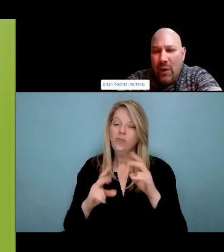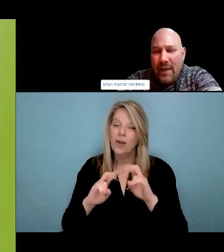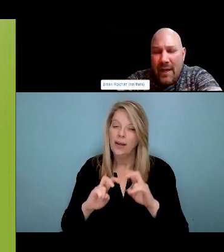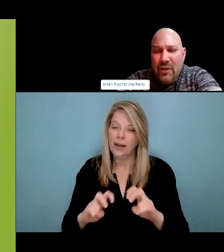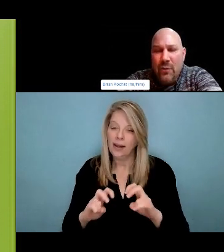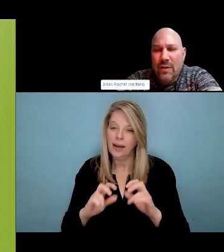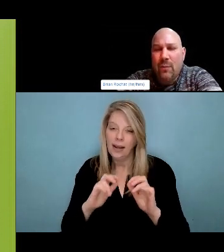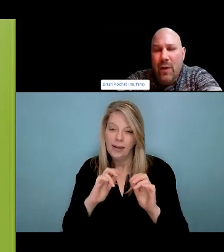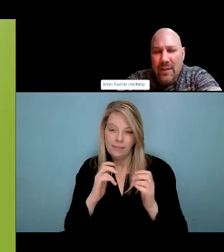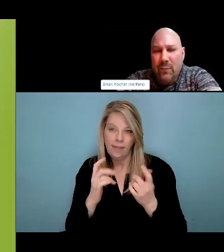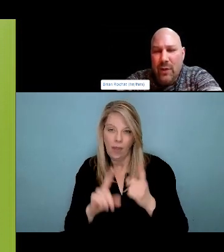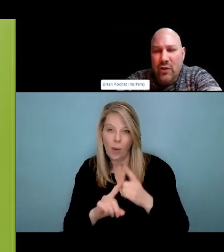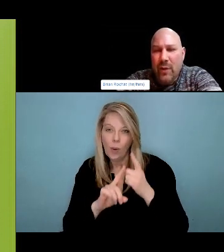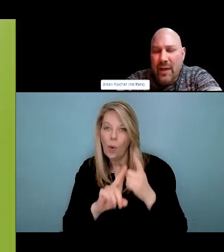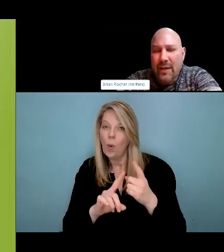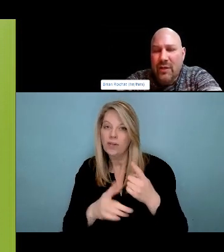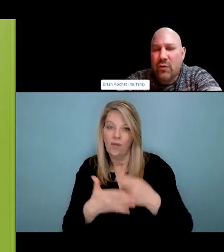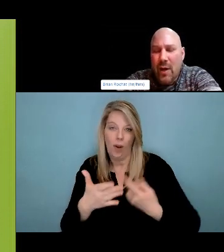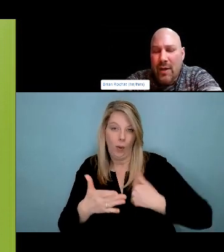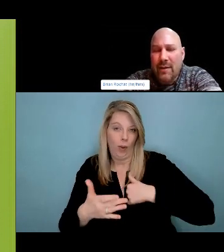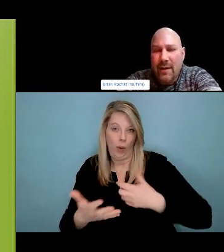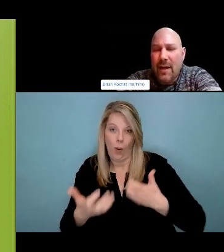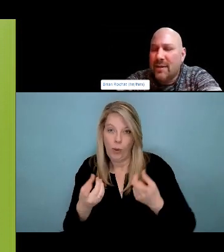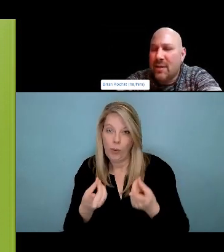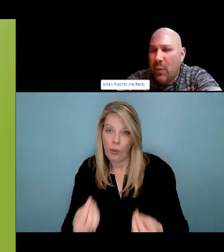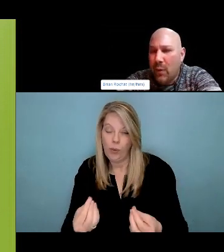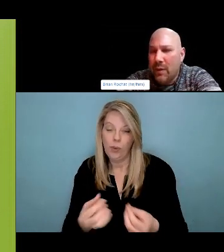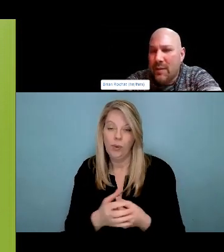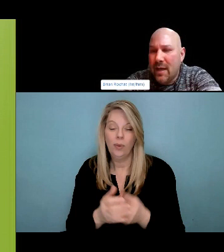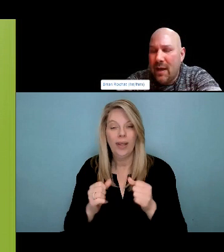don't mean reducing their drug use. I don't mean stopping drug use, I mean engaging